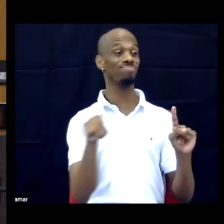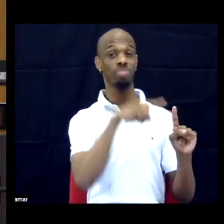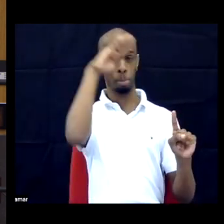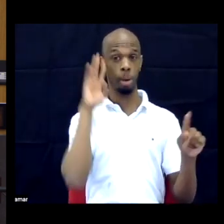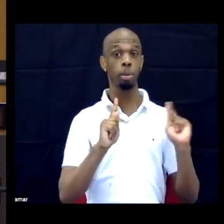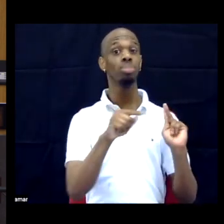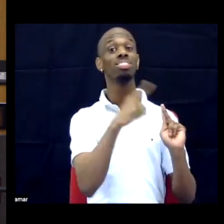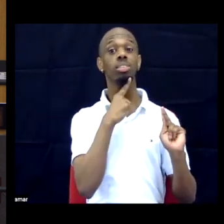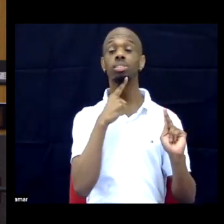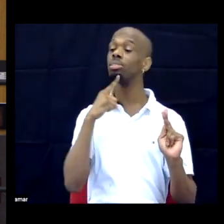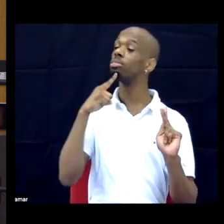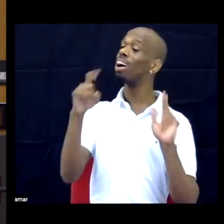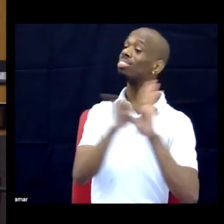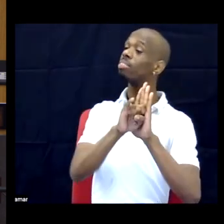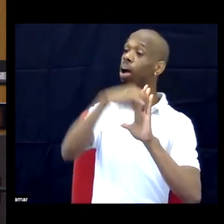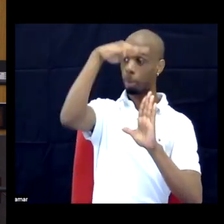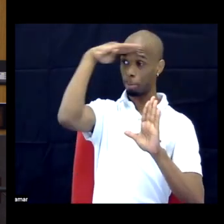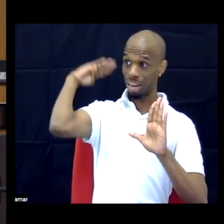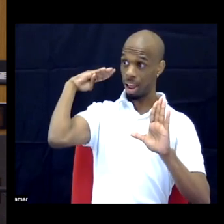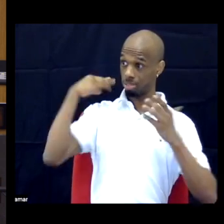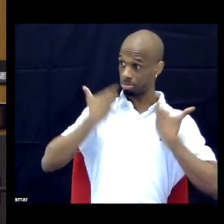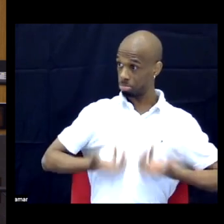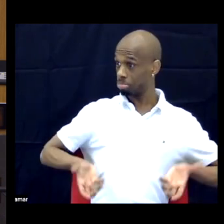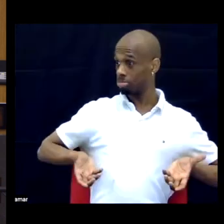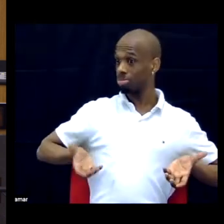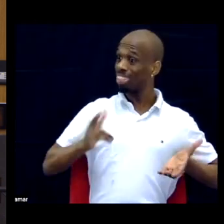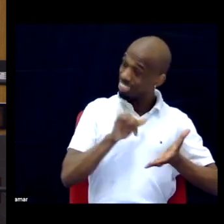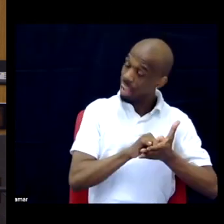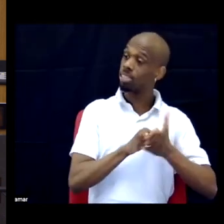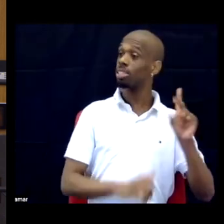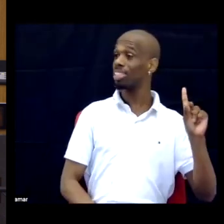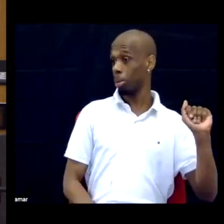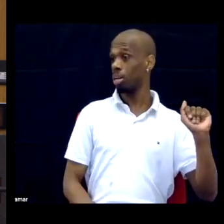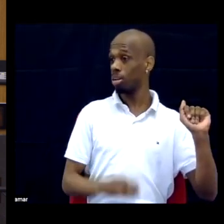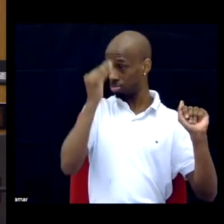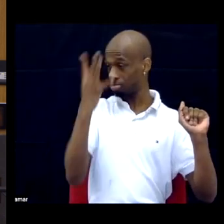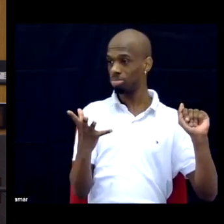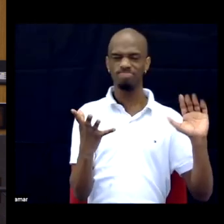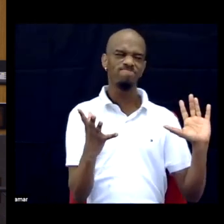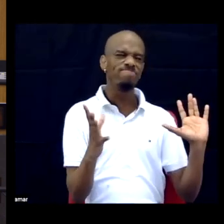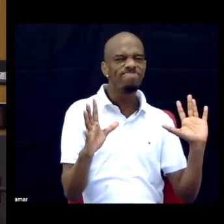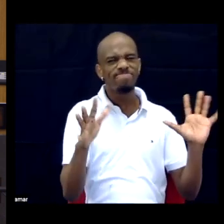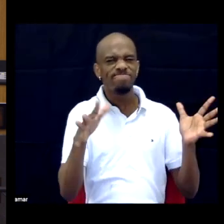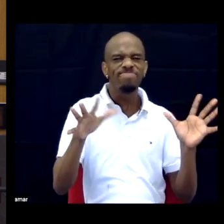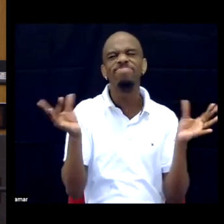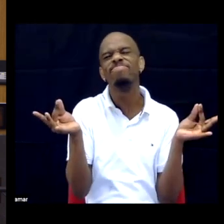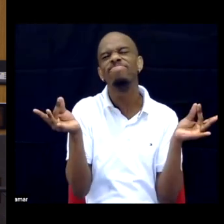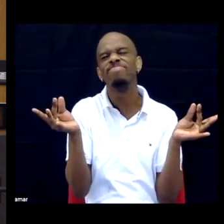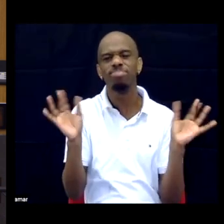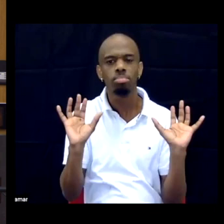black in general is a disability. I get it, it's a disadvantage, there's all this stuff coming with it, but saying it's